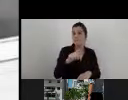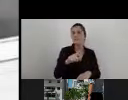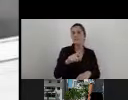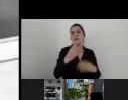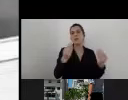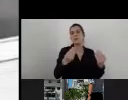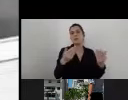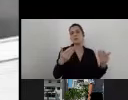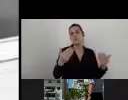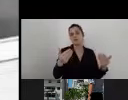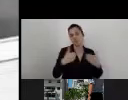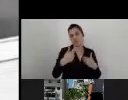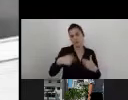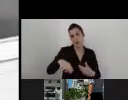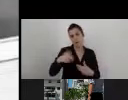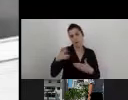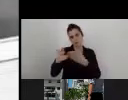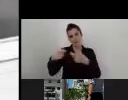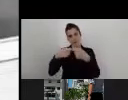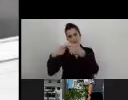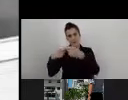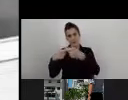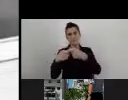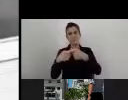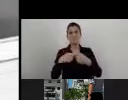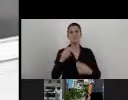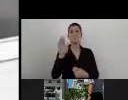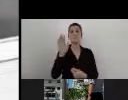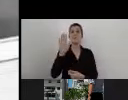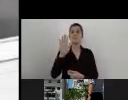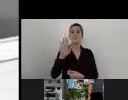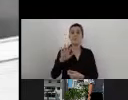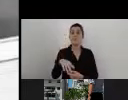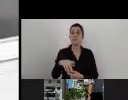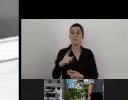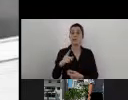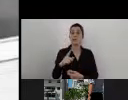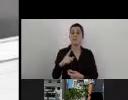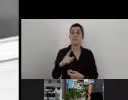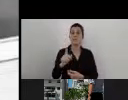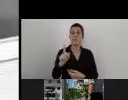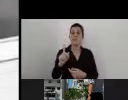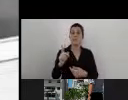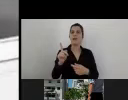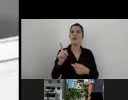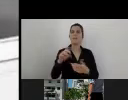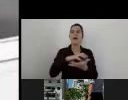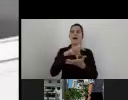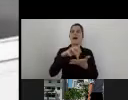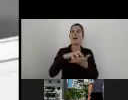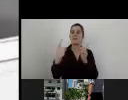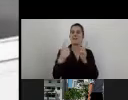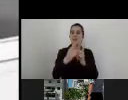Also the matter of Accessibility Coordinators or Accessibility Conductors.